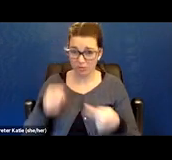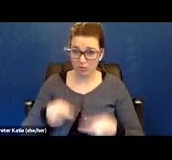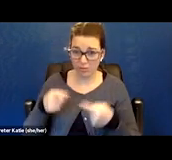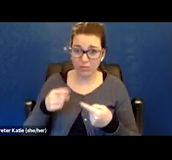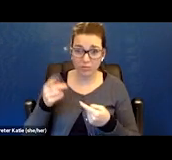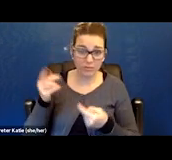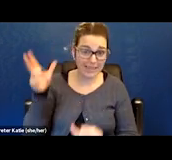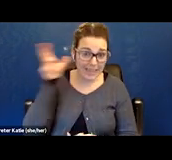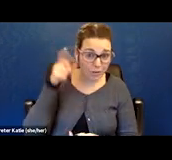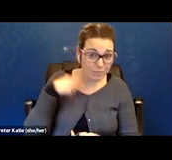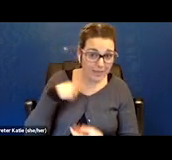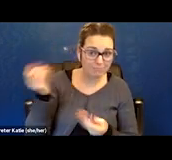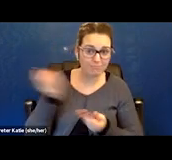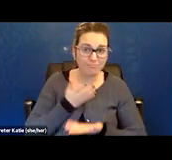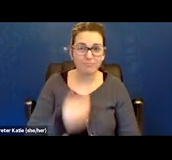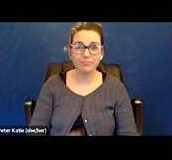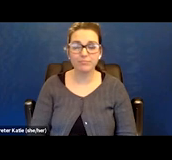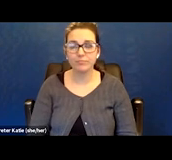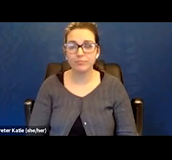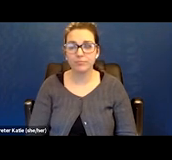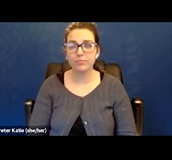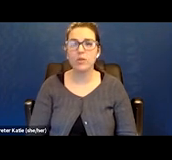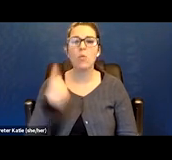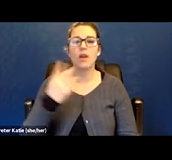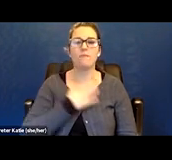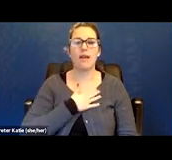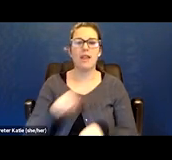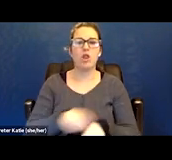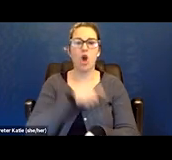One of my symptoms of longterm COVID